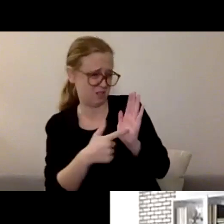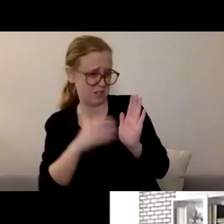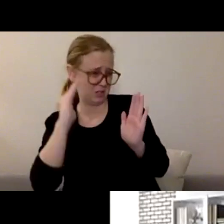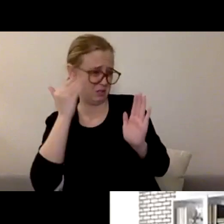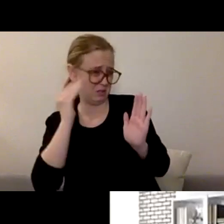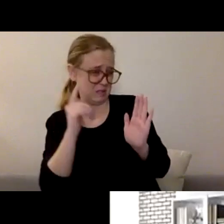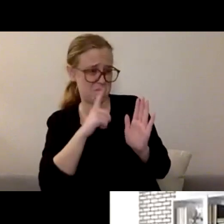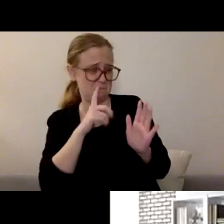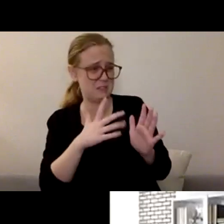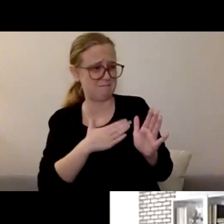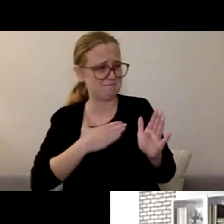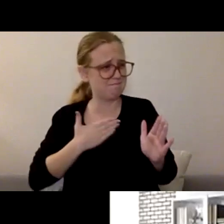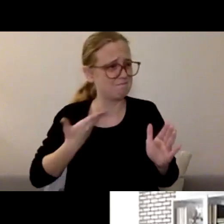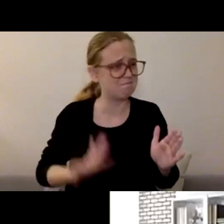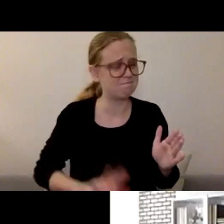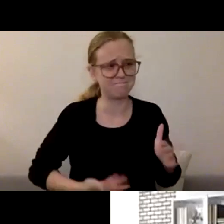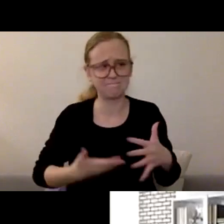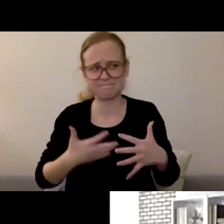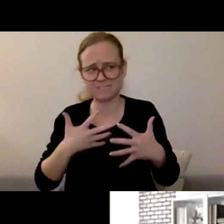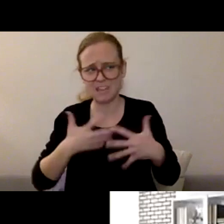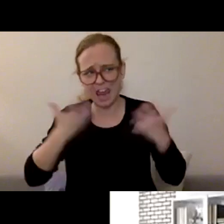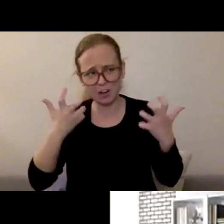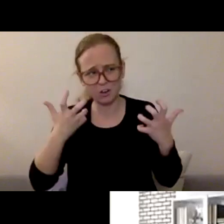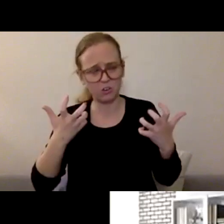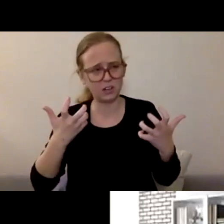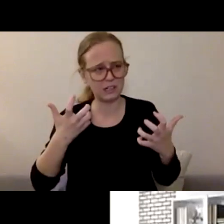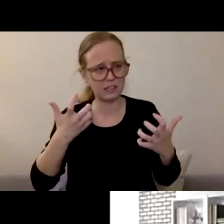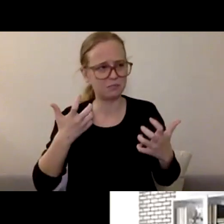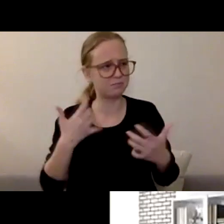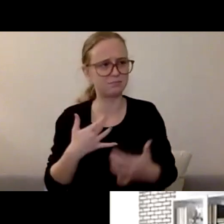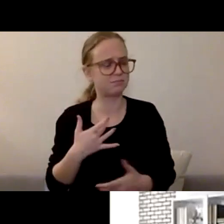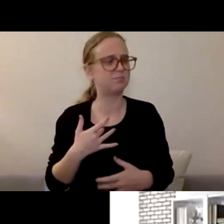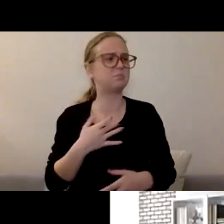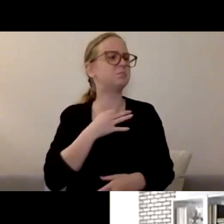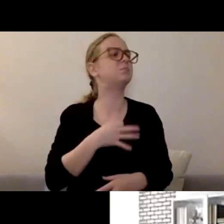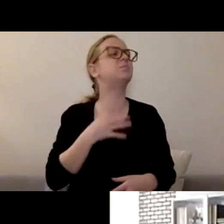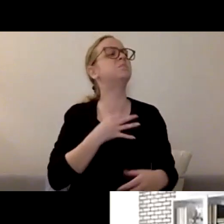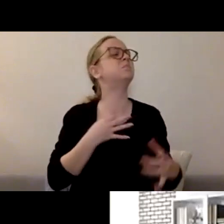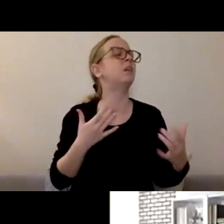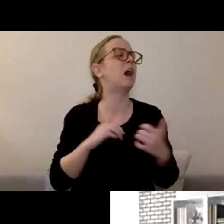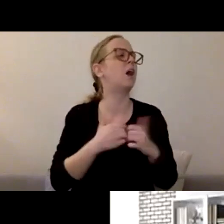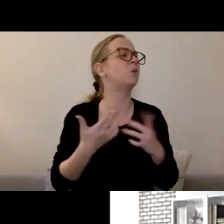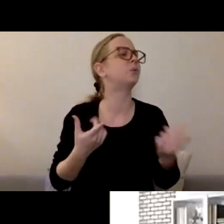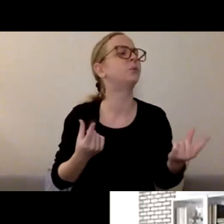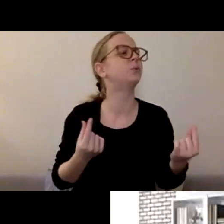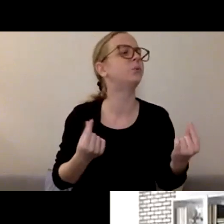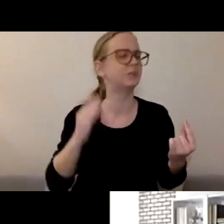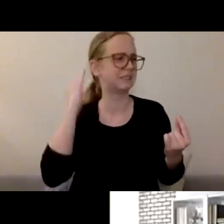and I'm curious to know how you're doing. And it seems out of character for you and I'm just worried about you